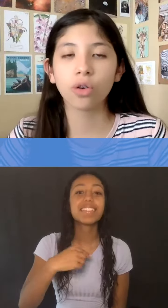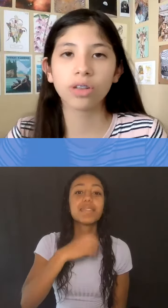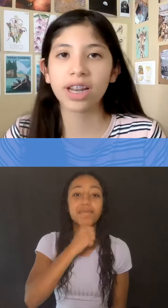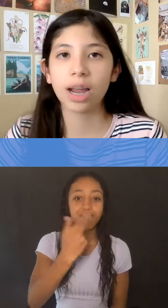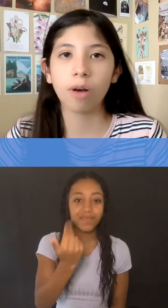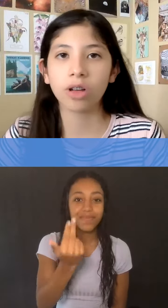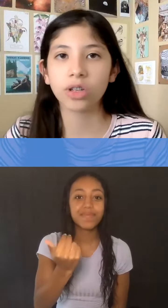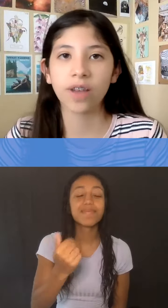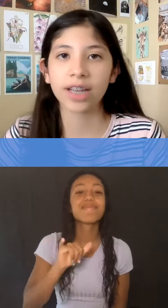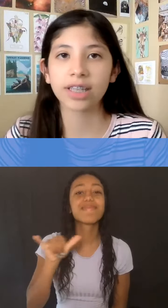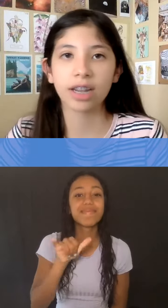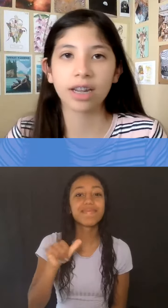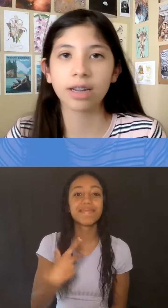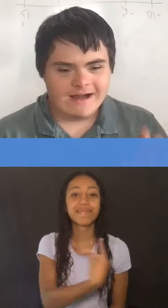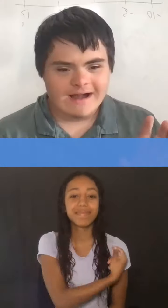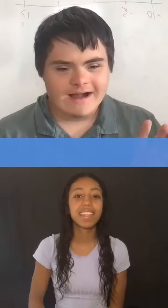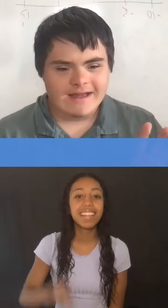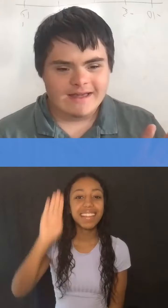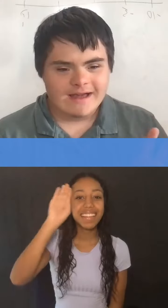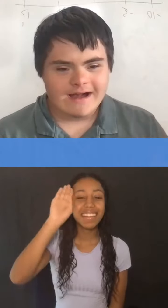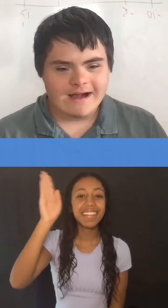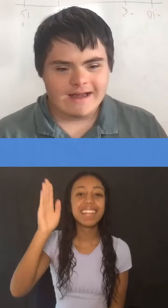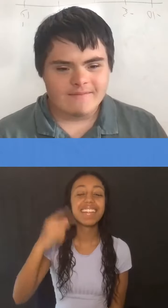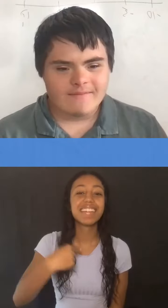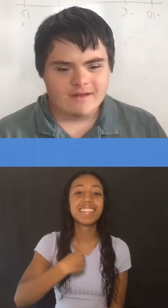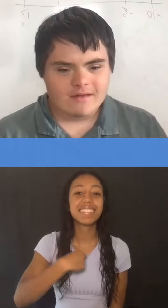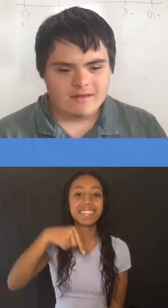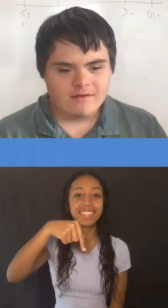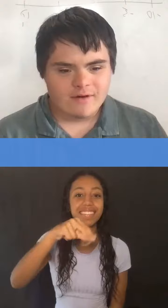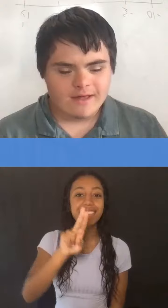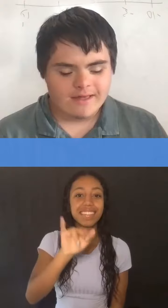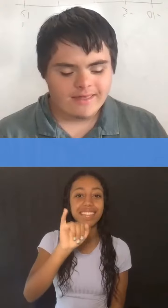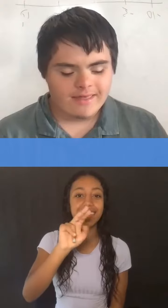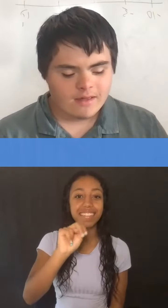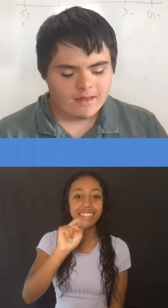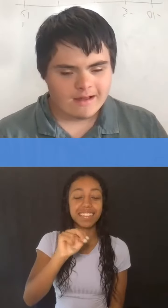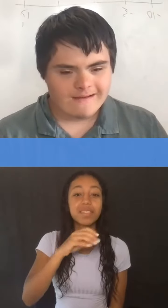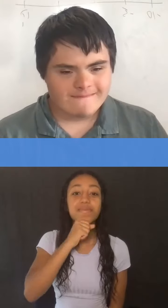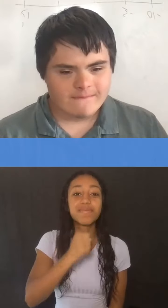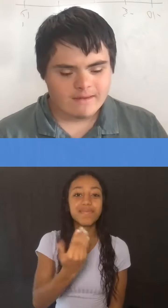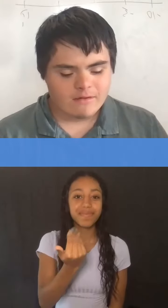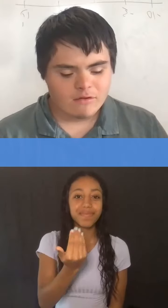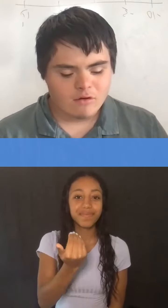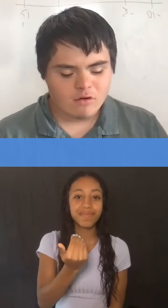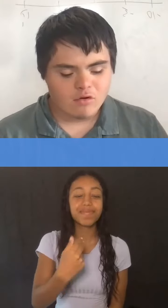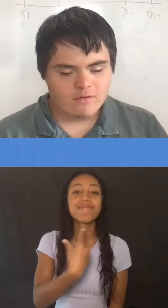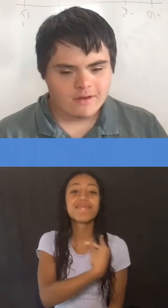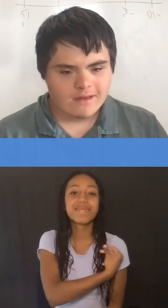and I’m also vaccinated. Hi, I am Quinn, I’m 15 years old